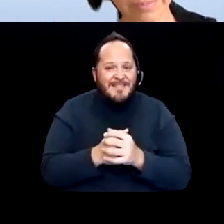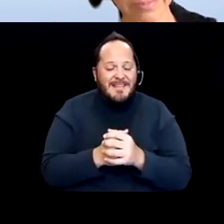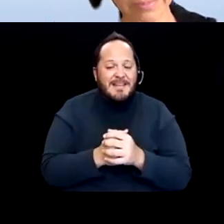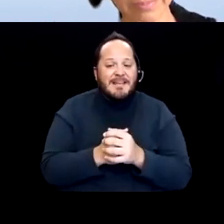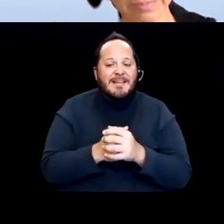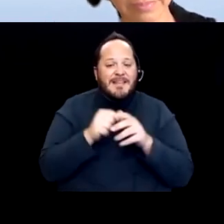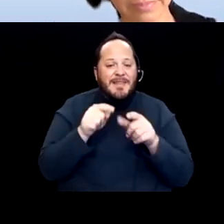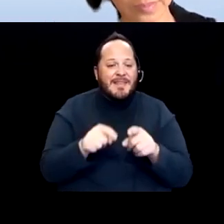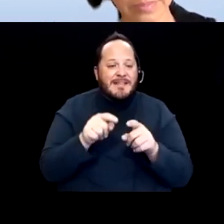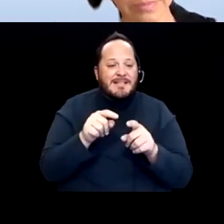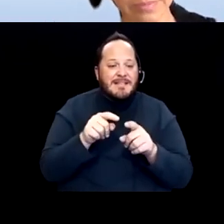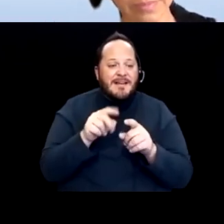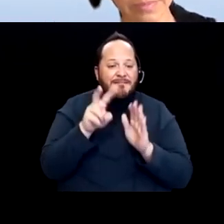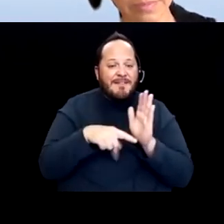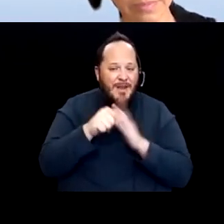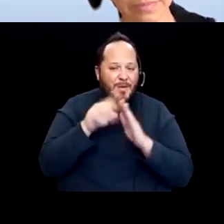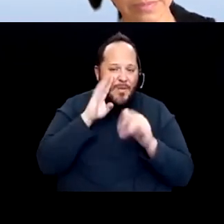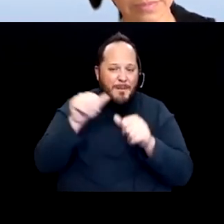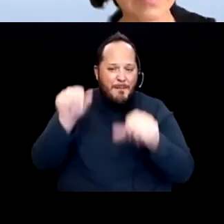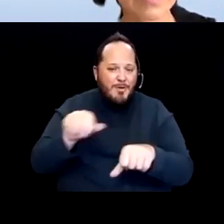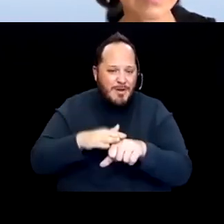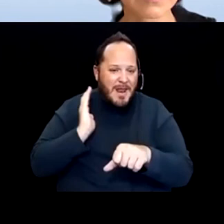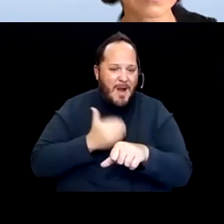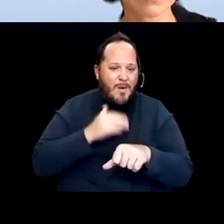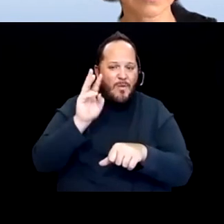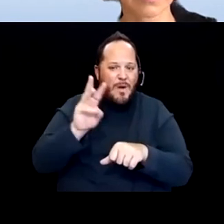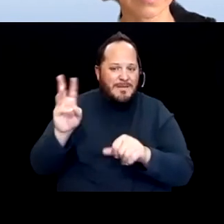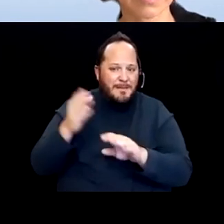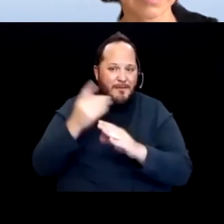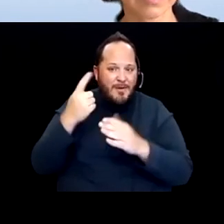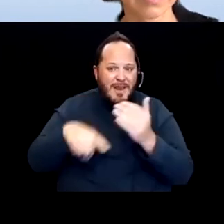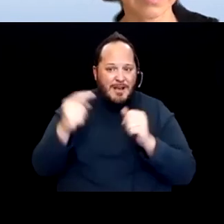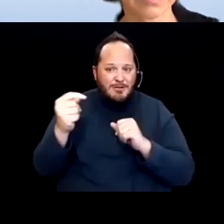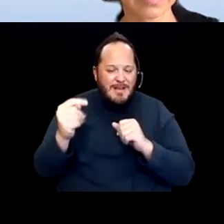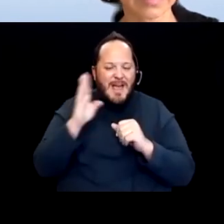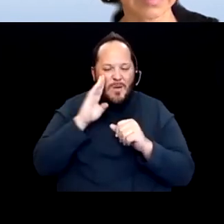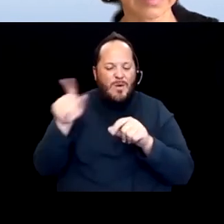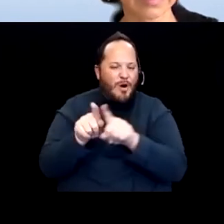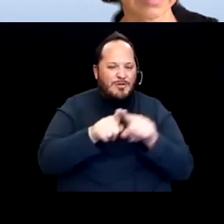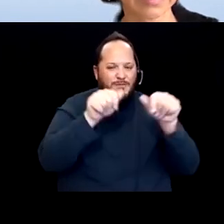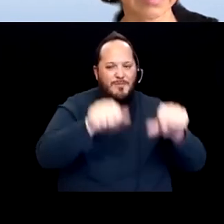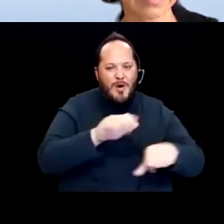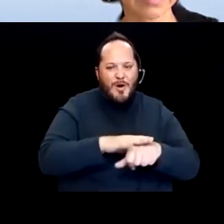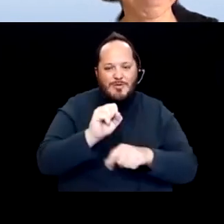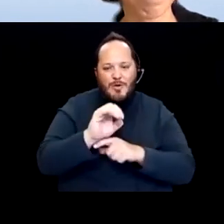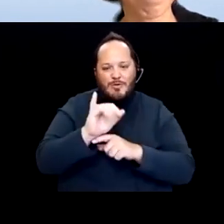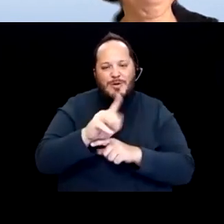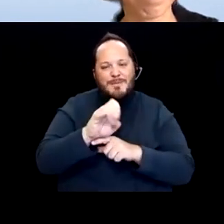caption video will be up on our website by next Tuesday and on social media. And thank you again.